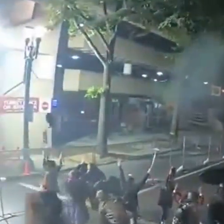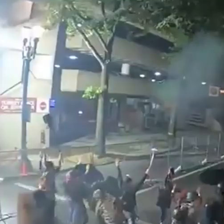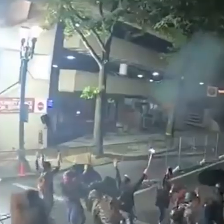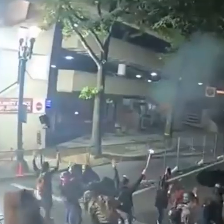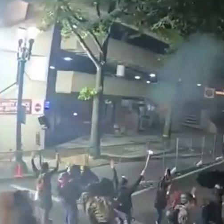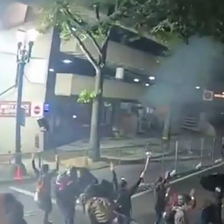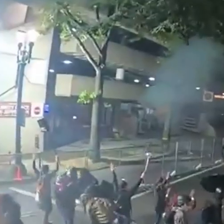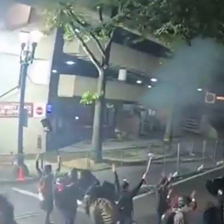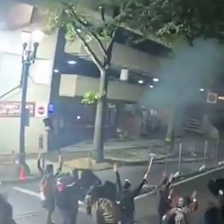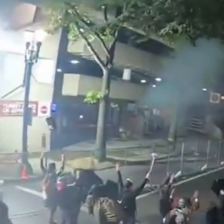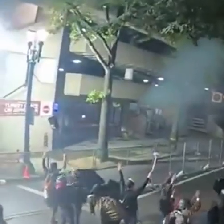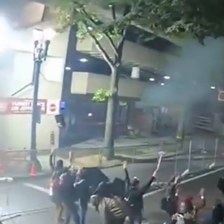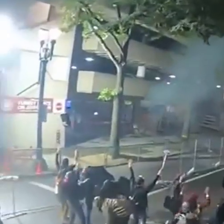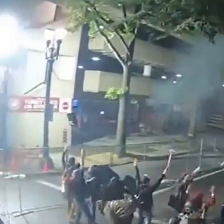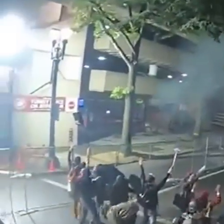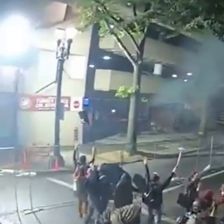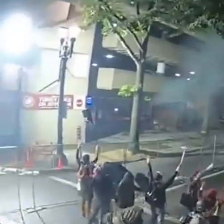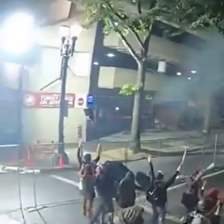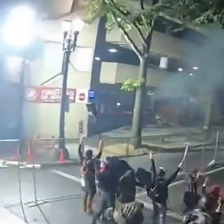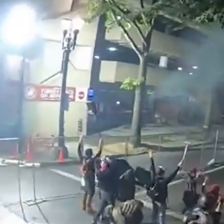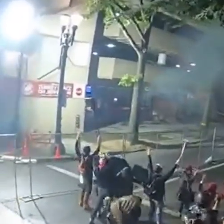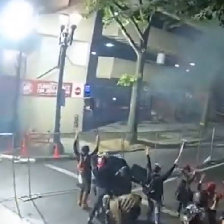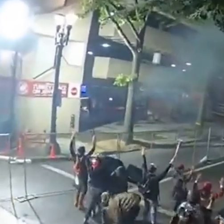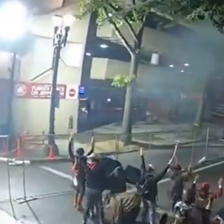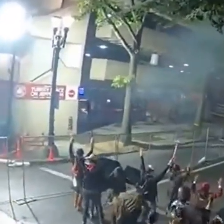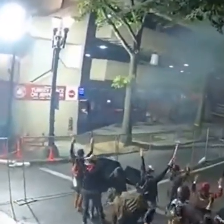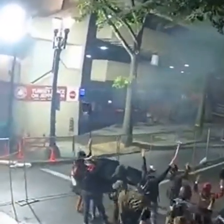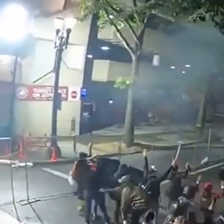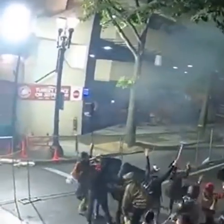Did you see the guy come from behind the line and throw that. That's that set of